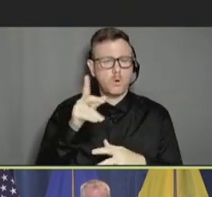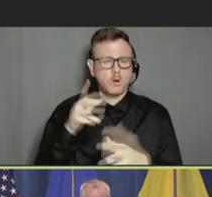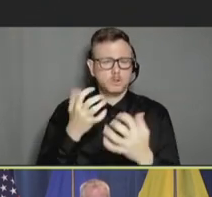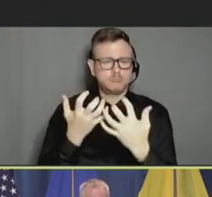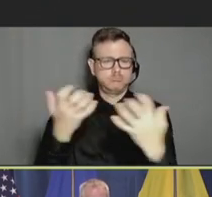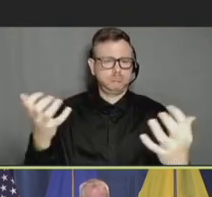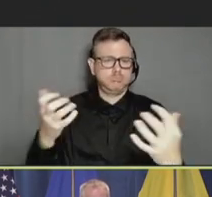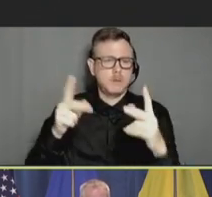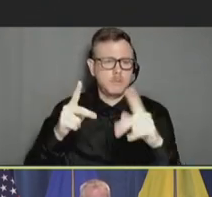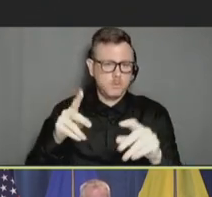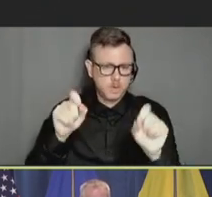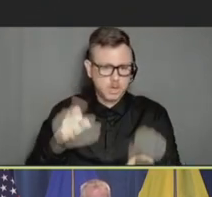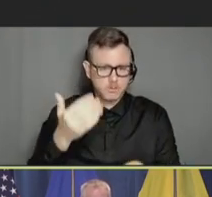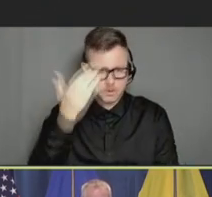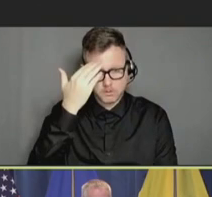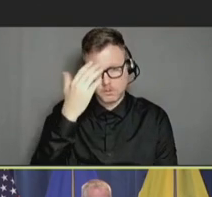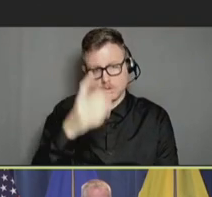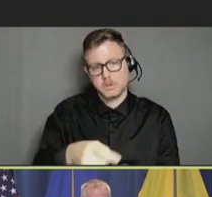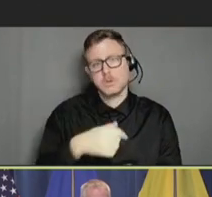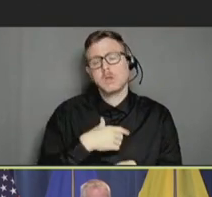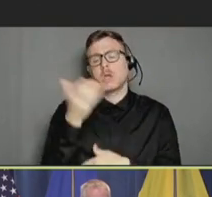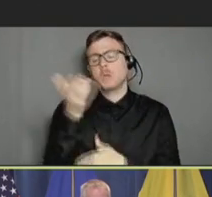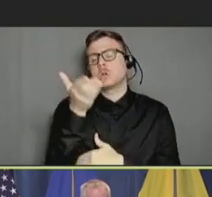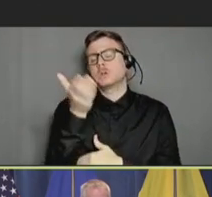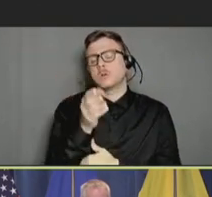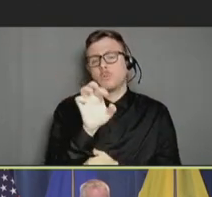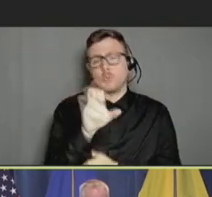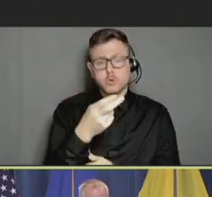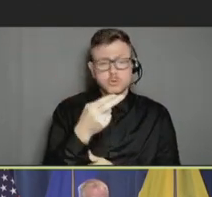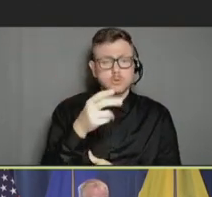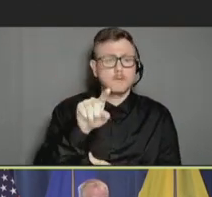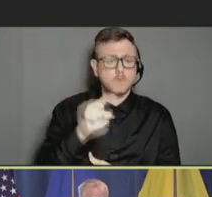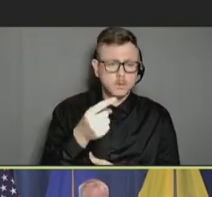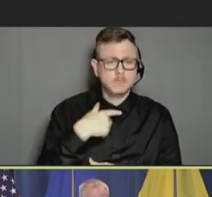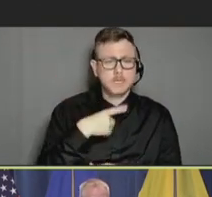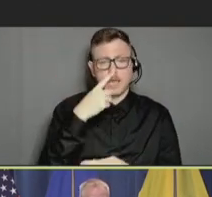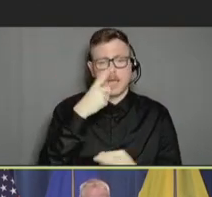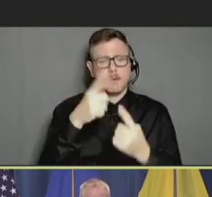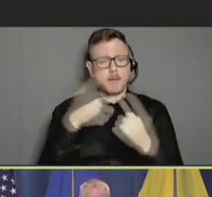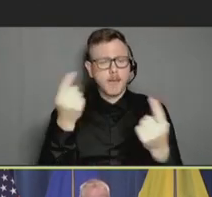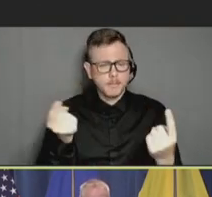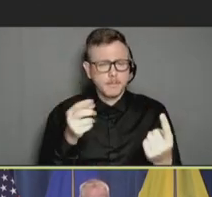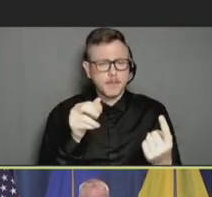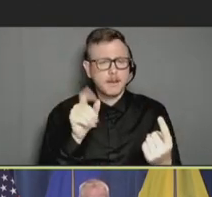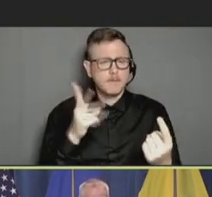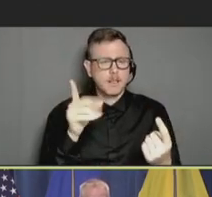We then had presentations on March 1st, talking about anaphylaxis updates and about pregnancy